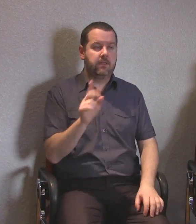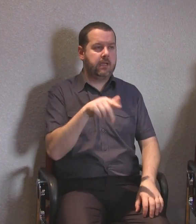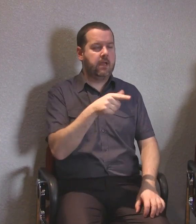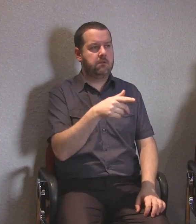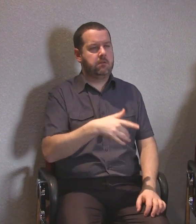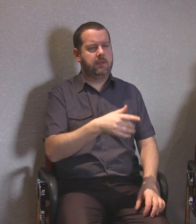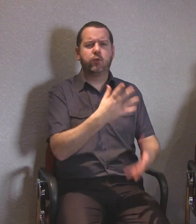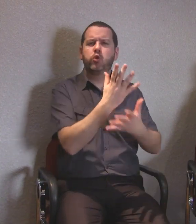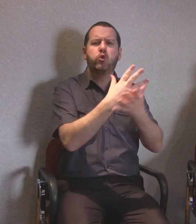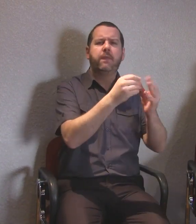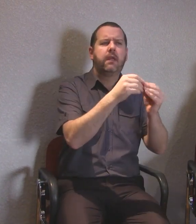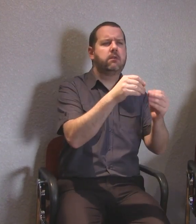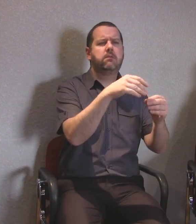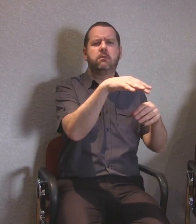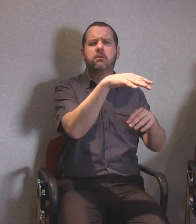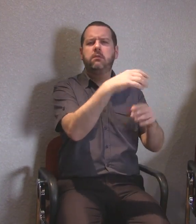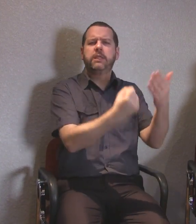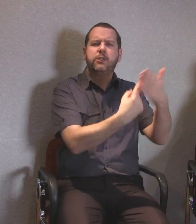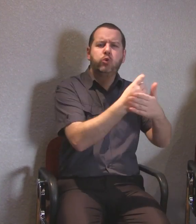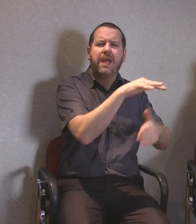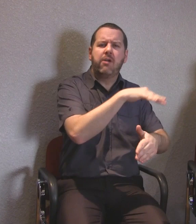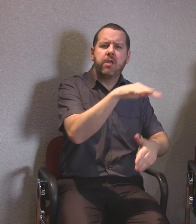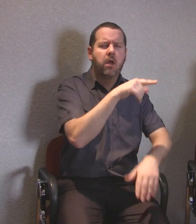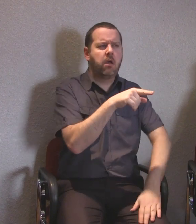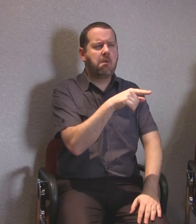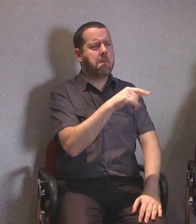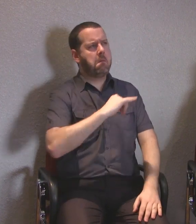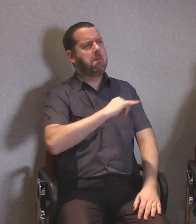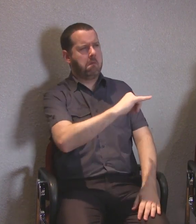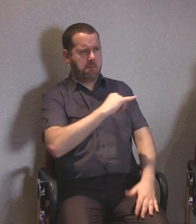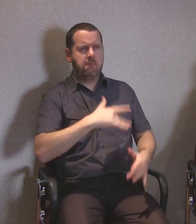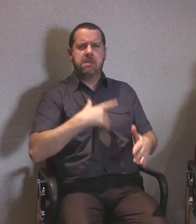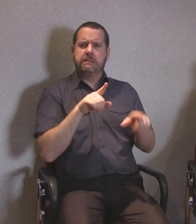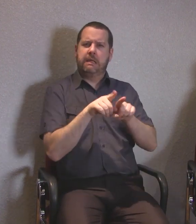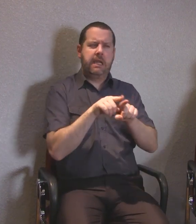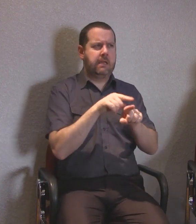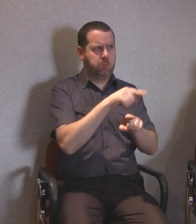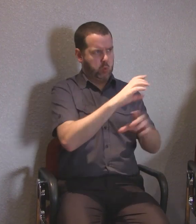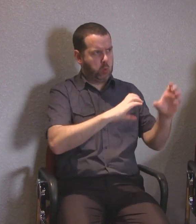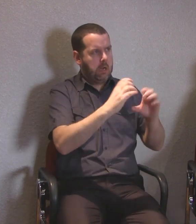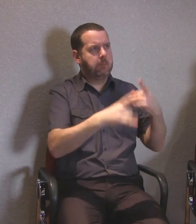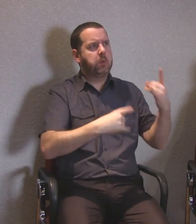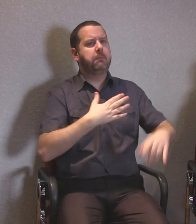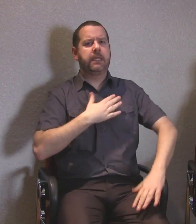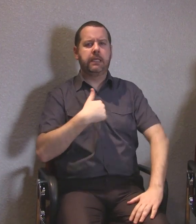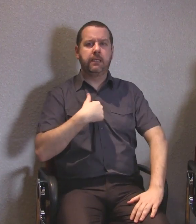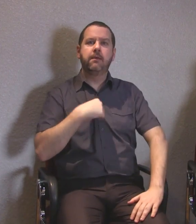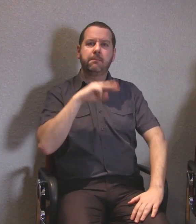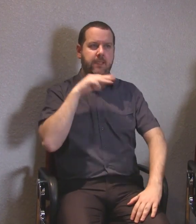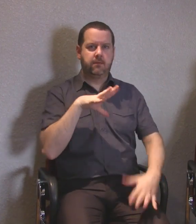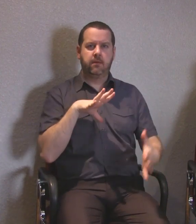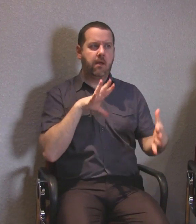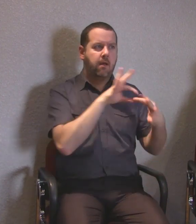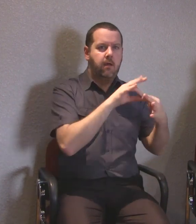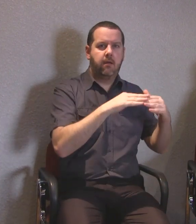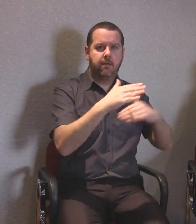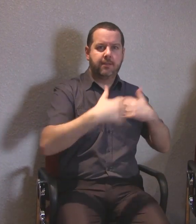If they could relate to an issue and know how that might feel, they were engaged